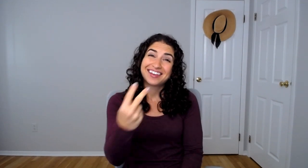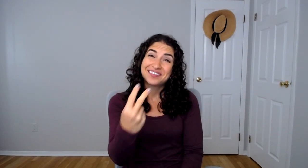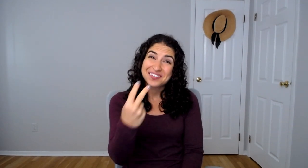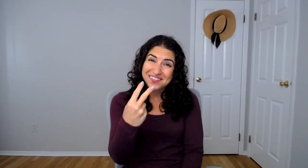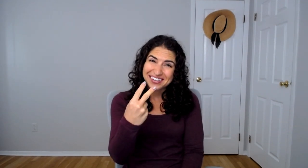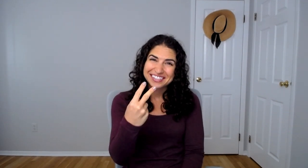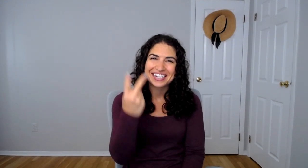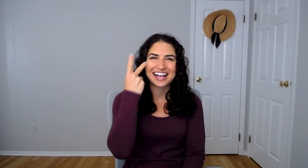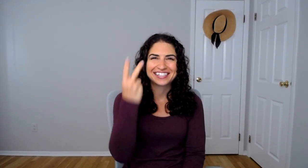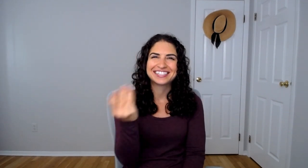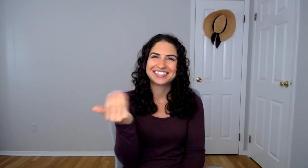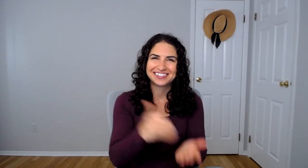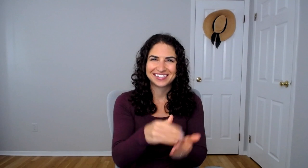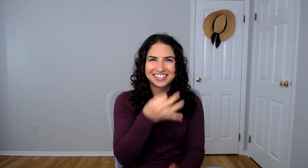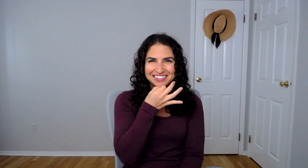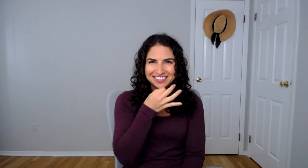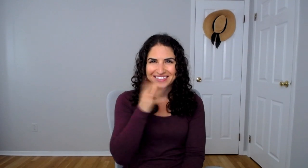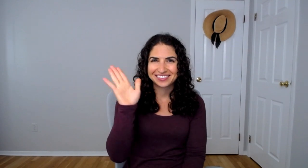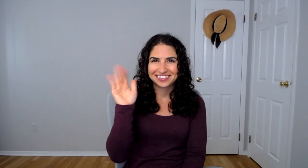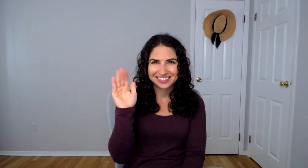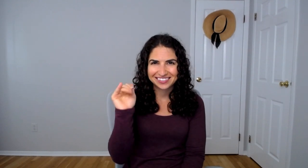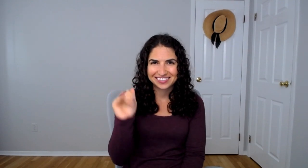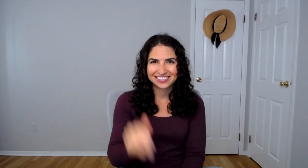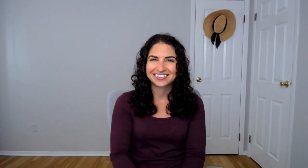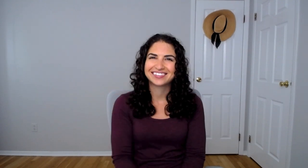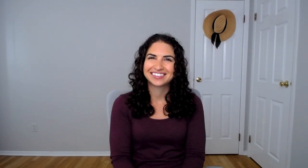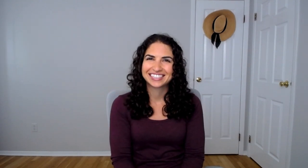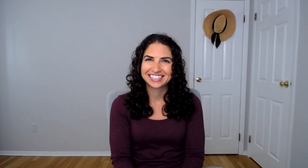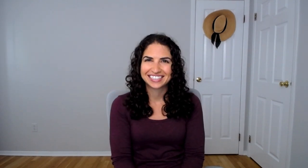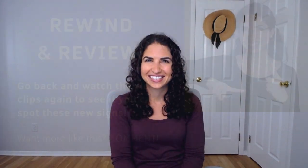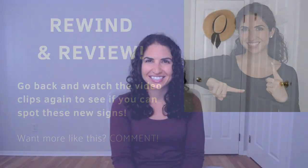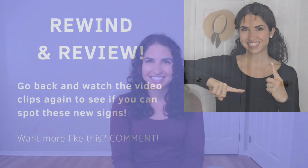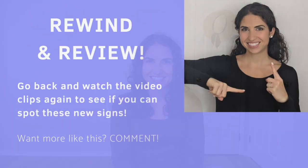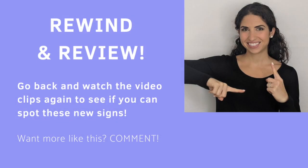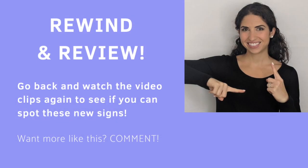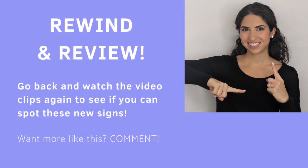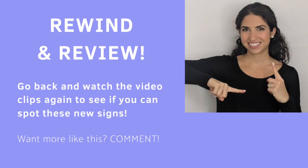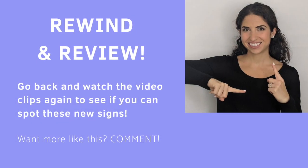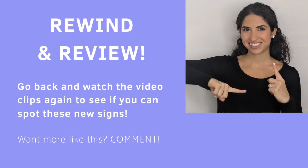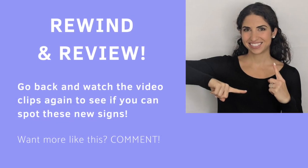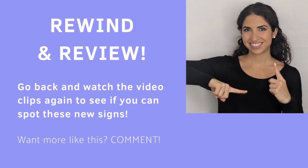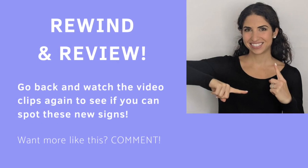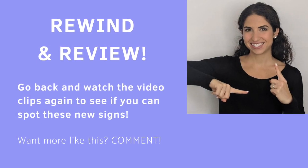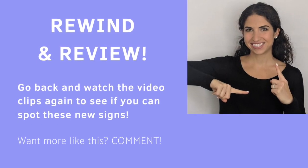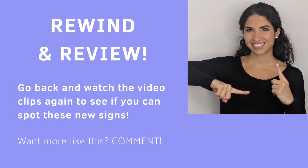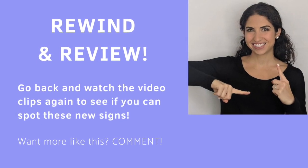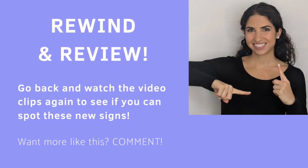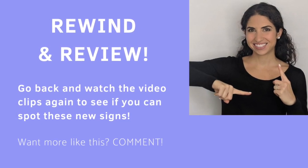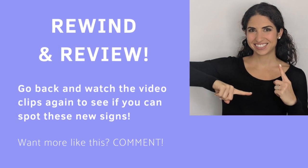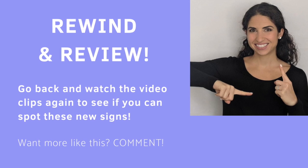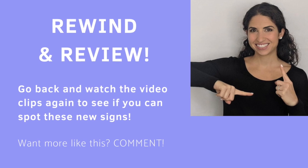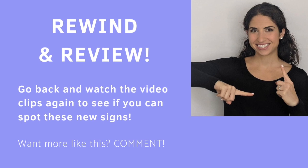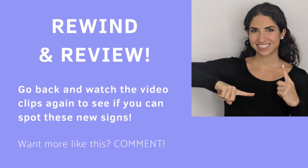Thanks for watching, and I'll see you again soon. Bye! Don't forget to rewind and review! Go back and watch again